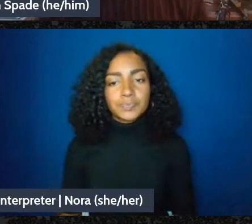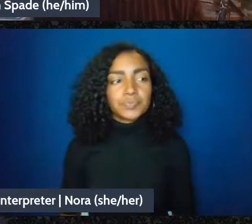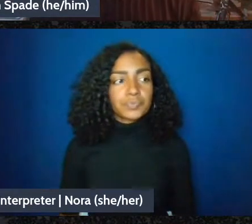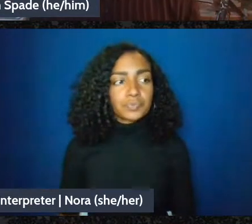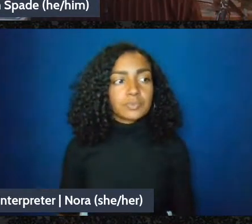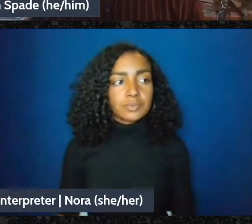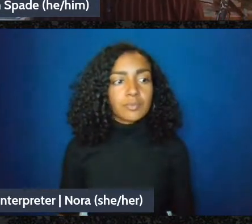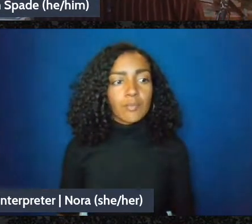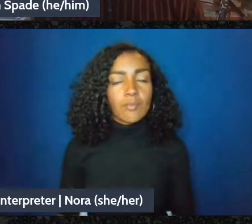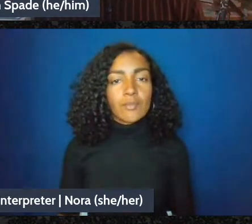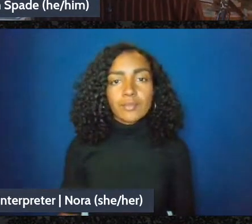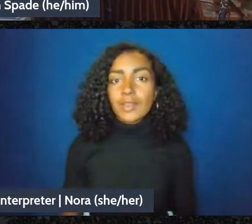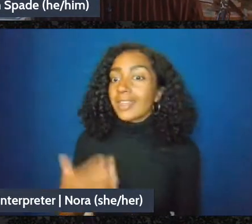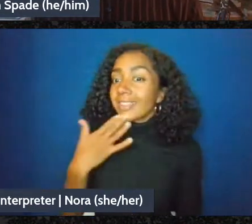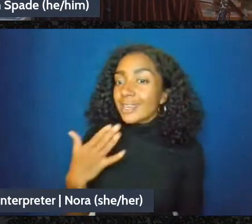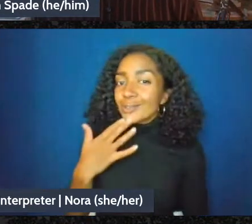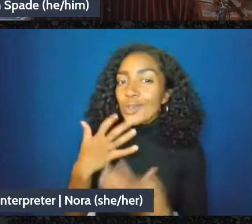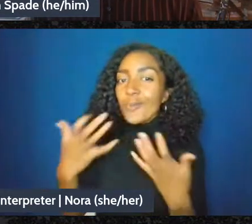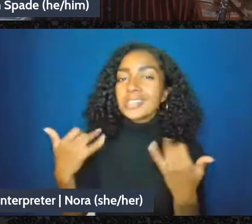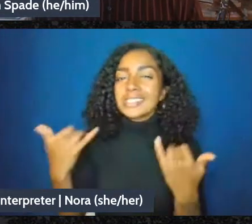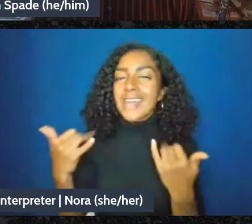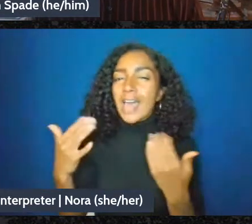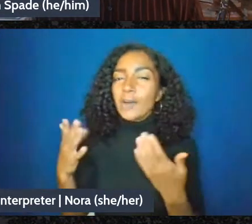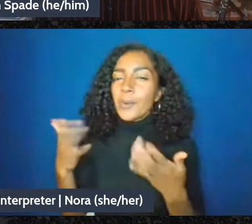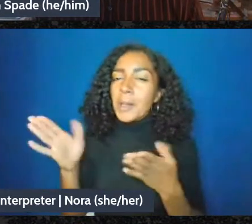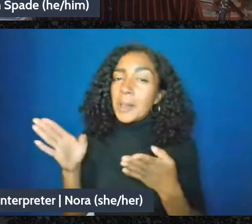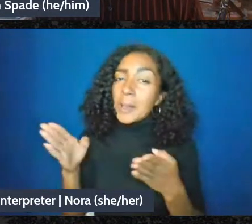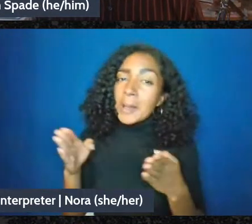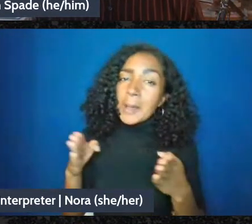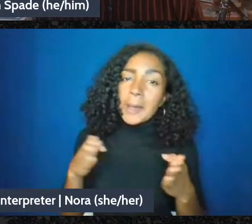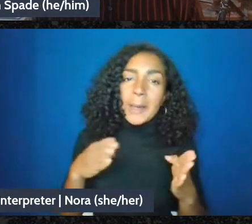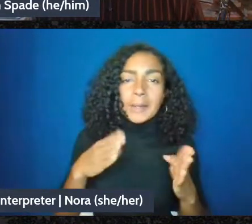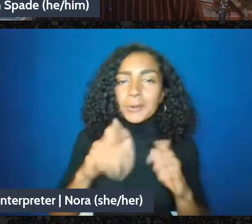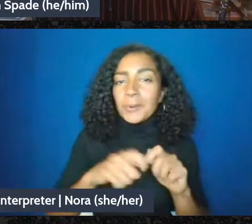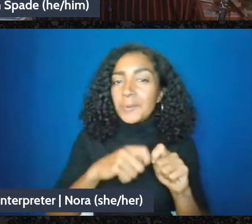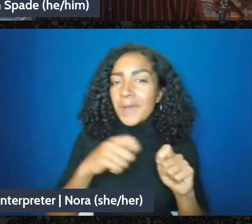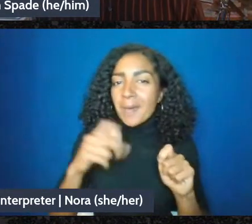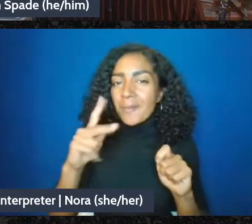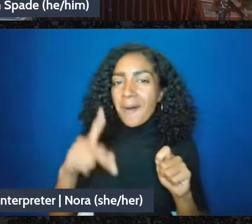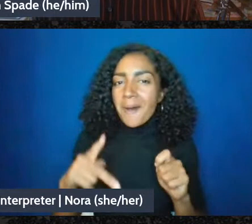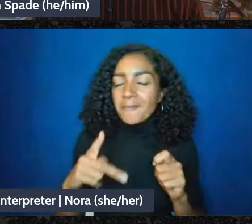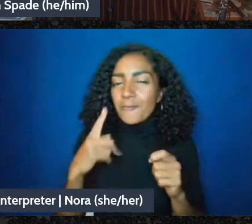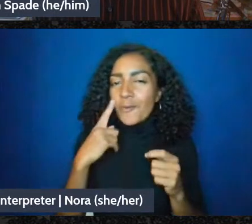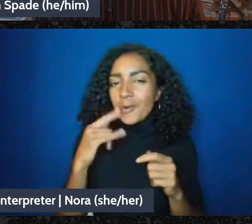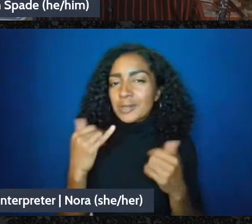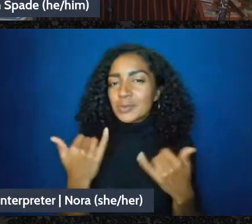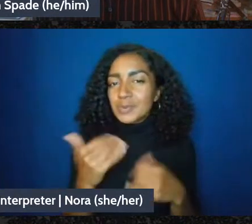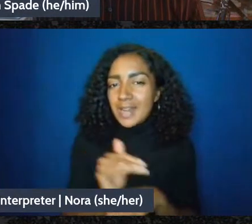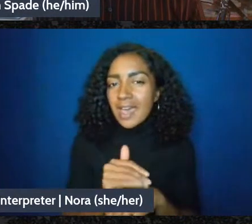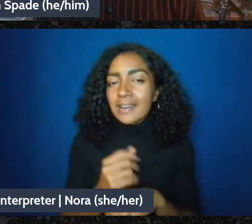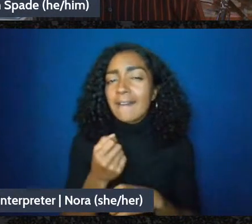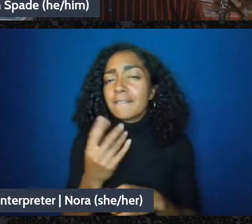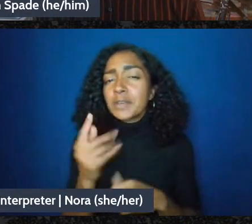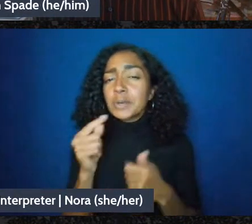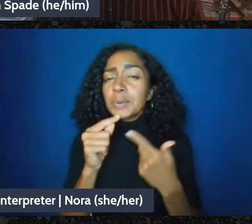I think I'm gonna move towards wrapping us up, I have a few little things to say to remind us here